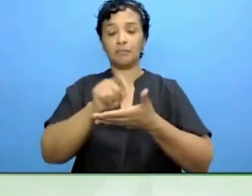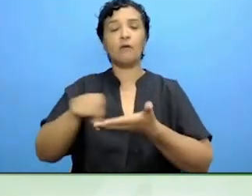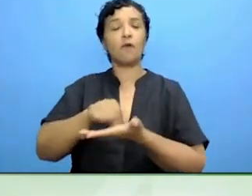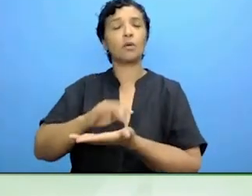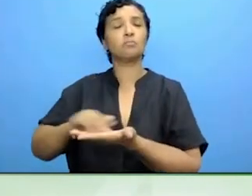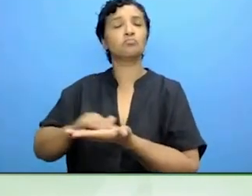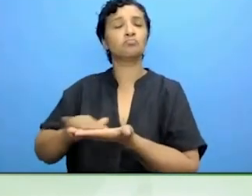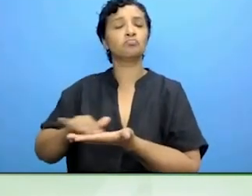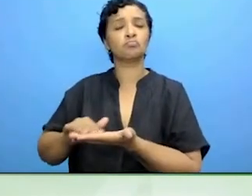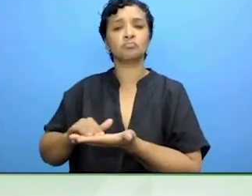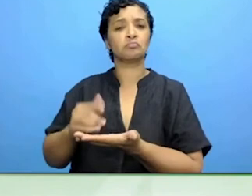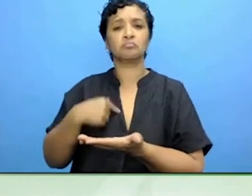accessible at all.